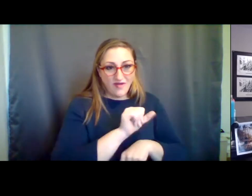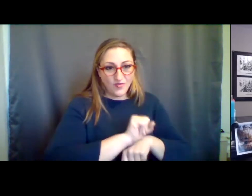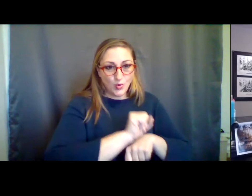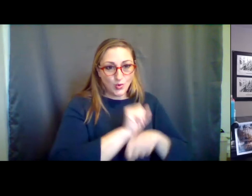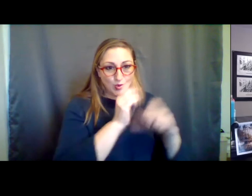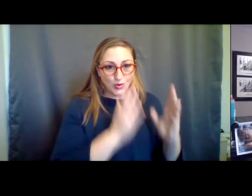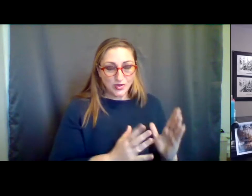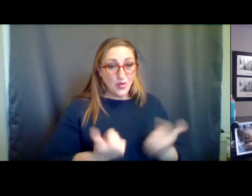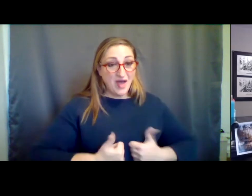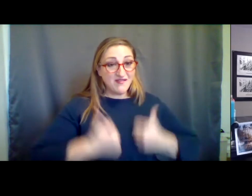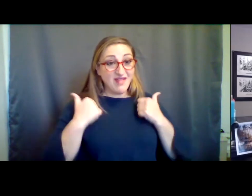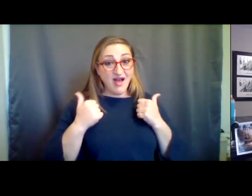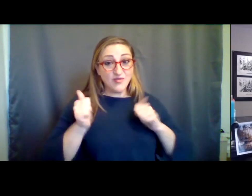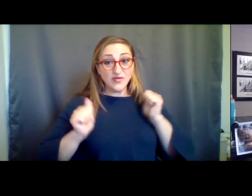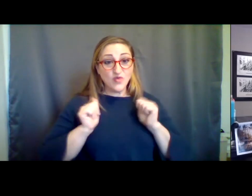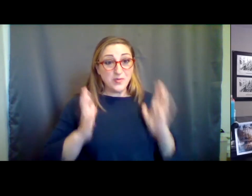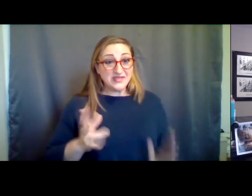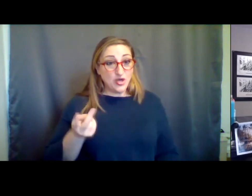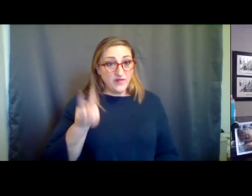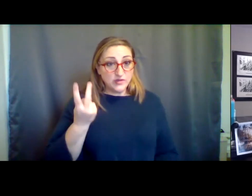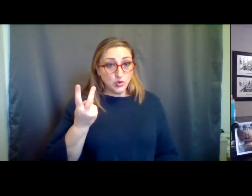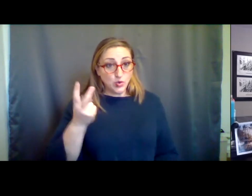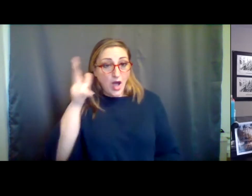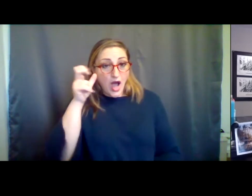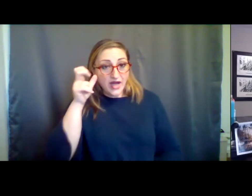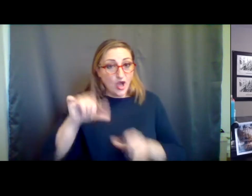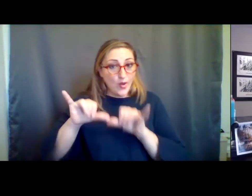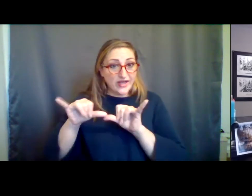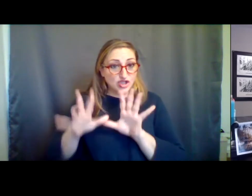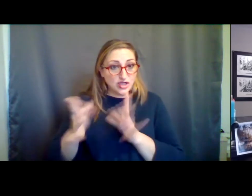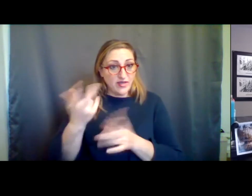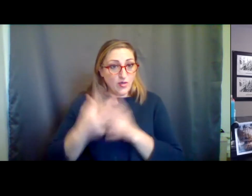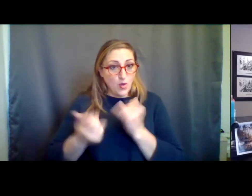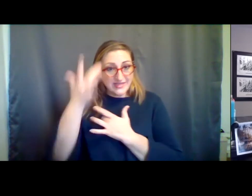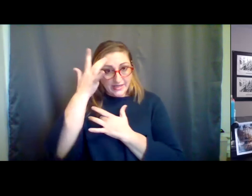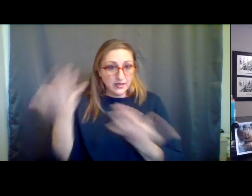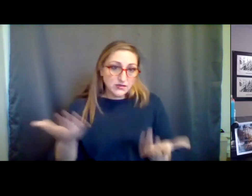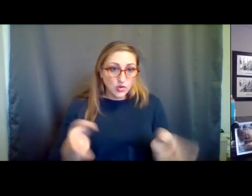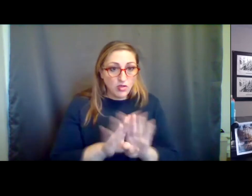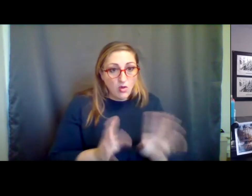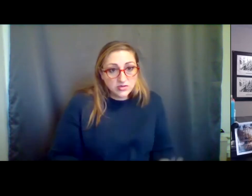now is the closures are because they can't staff. If you only have two audio engineers and